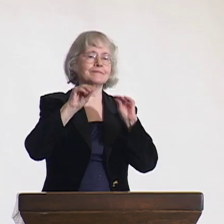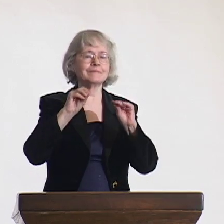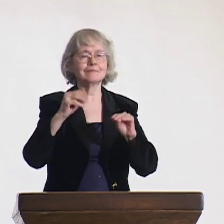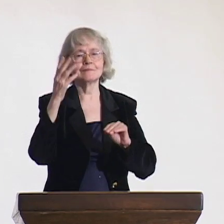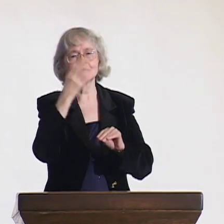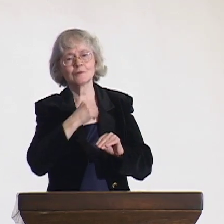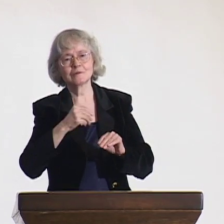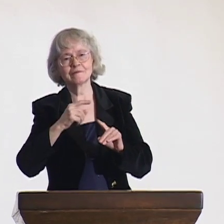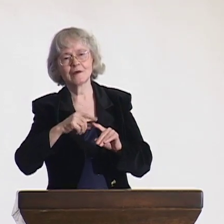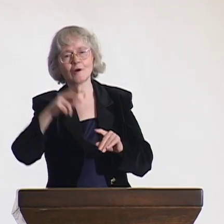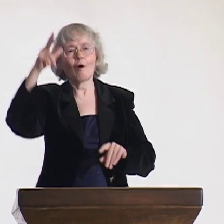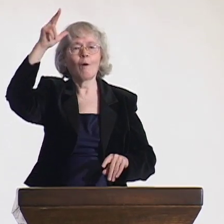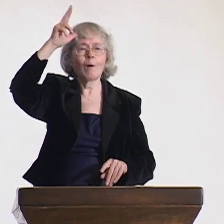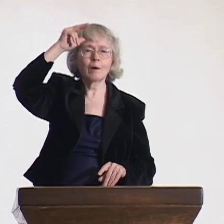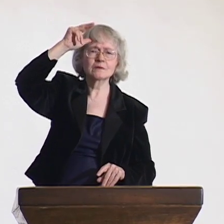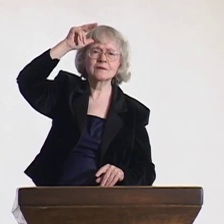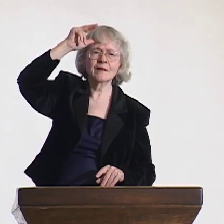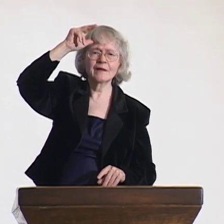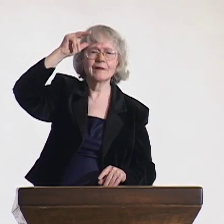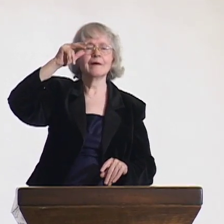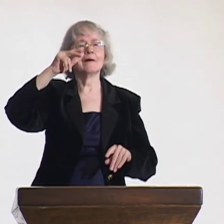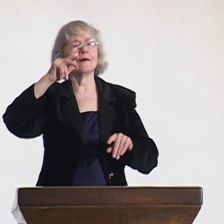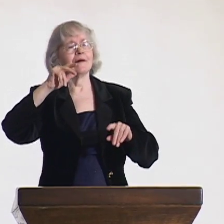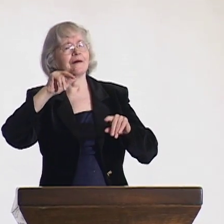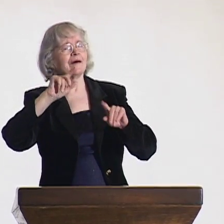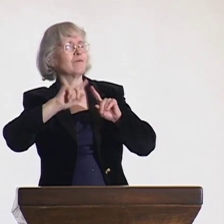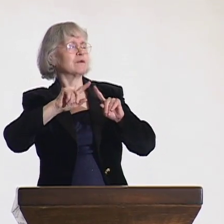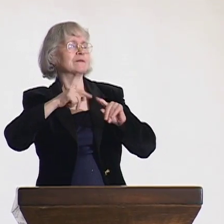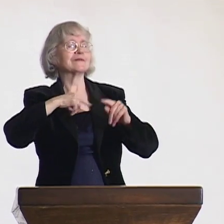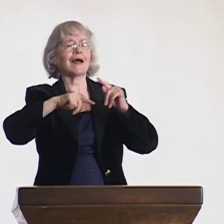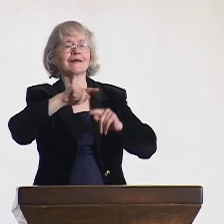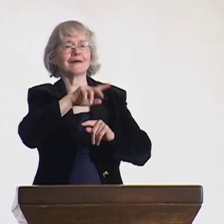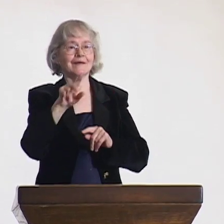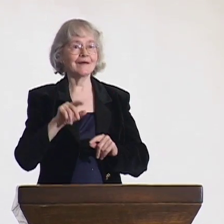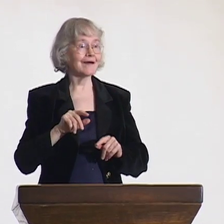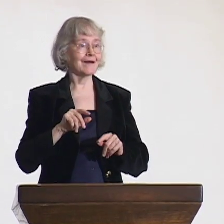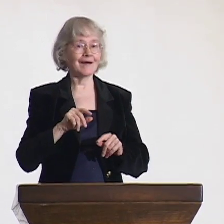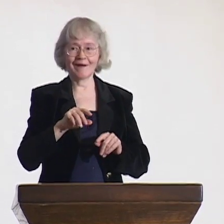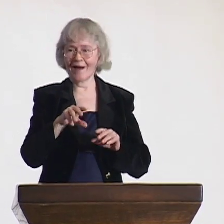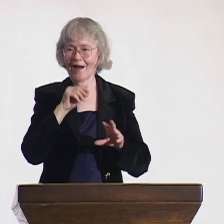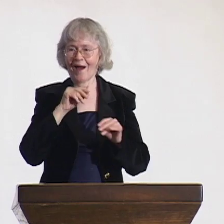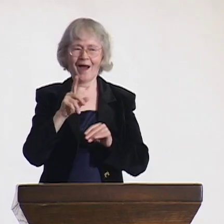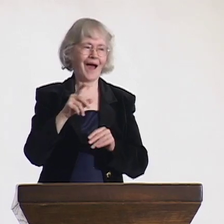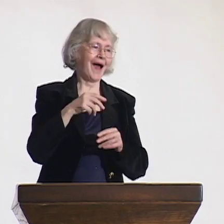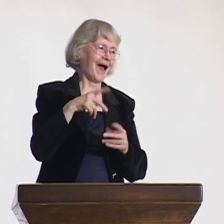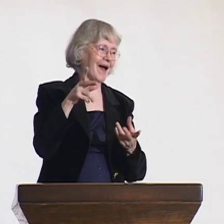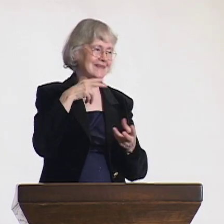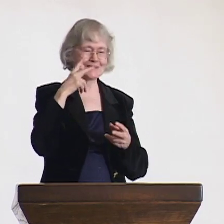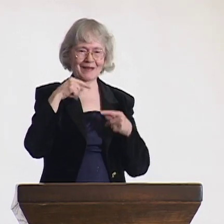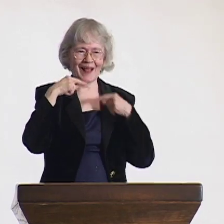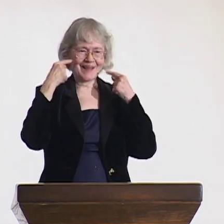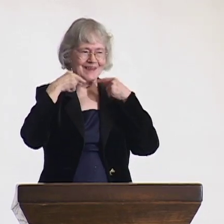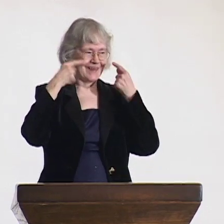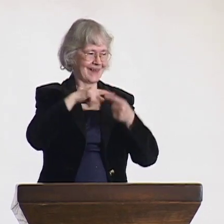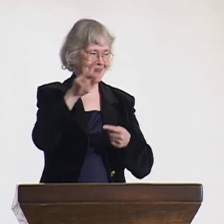I taught them another sign-- "horse." They picked it up easily. So we started signing to each other. It was so natural.